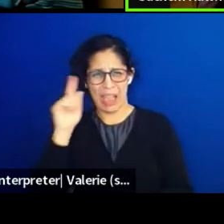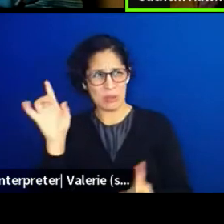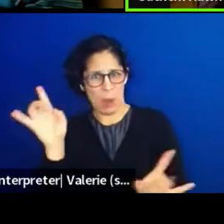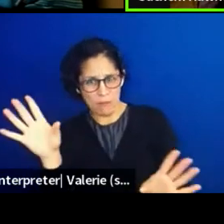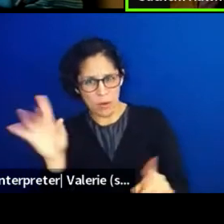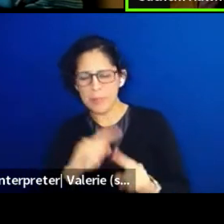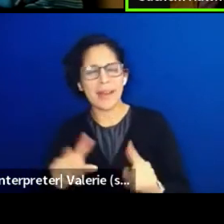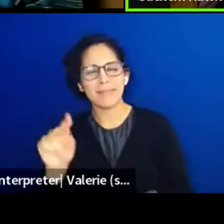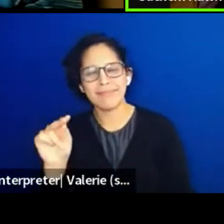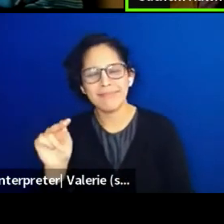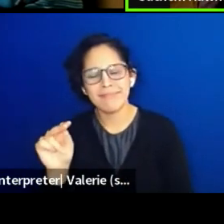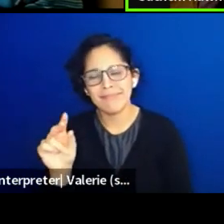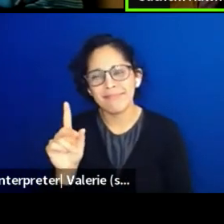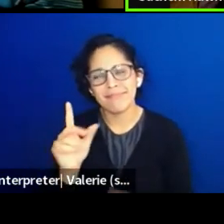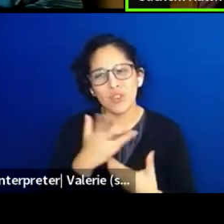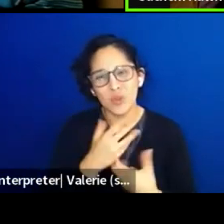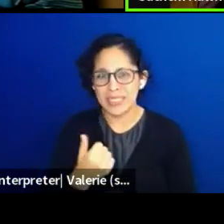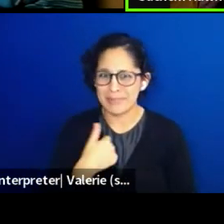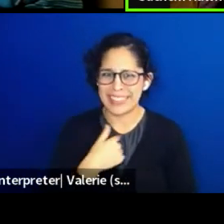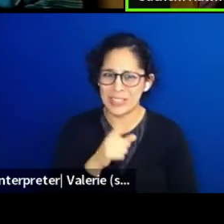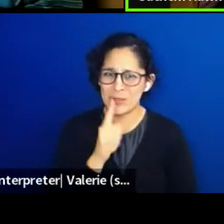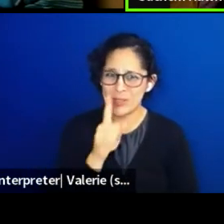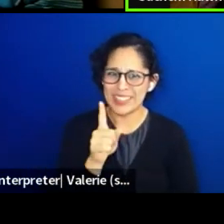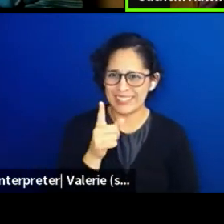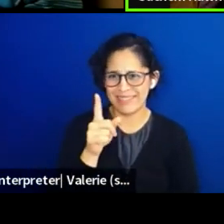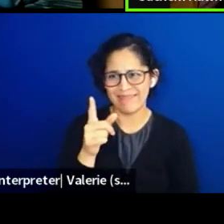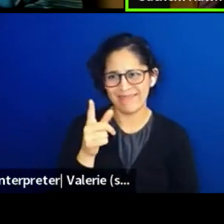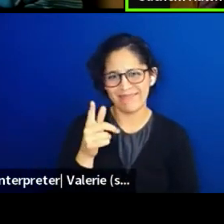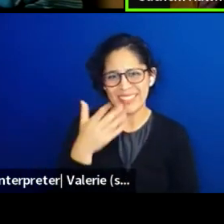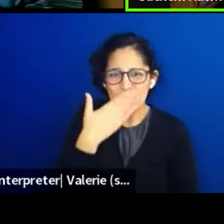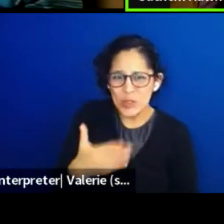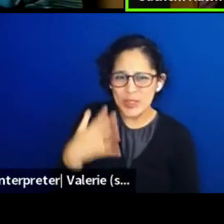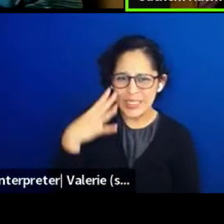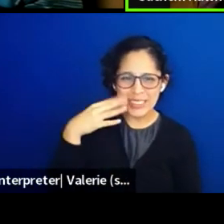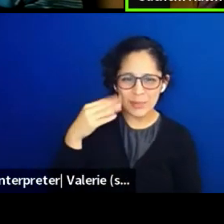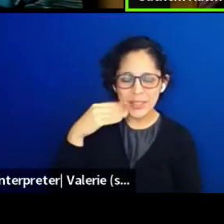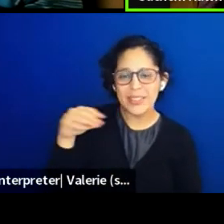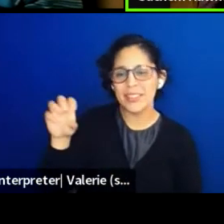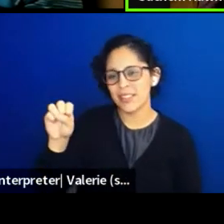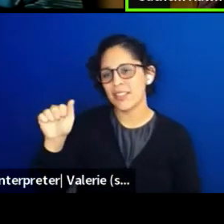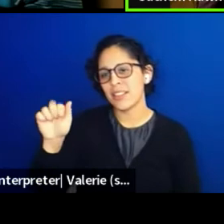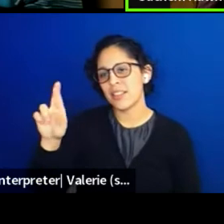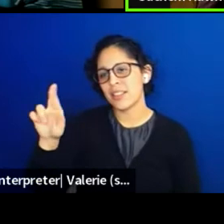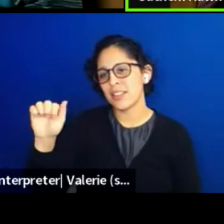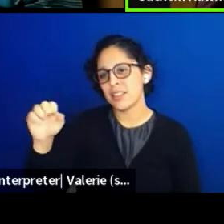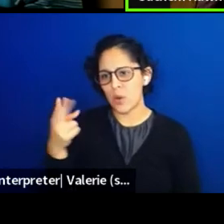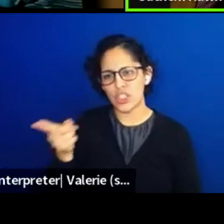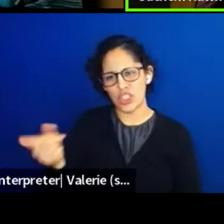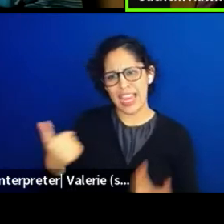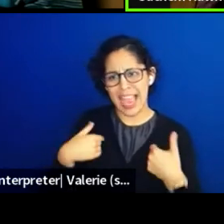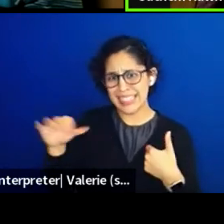it's pretty, pretty, pretty good. And Sara has what? 10 brothers, 15 brothers.